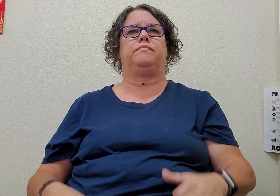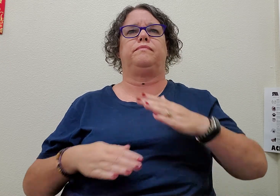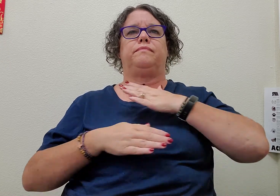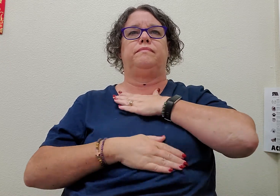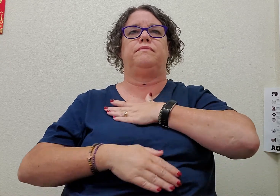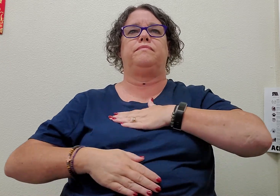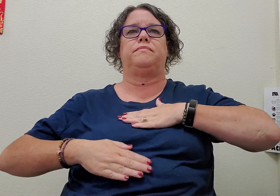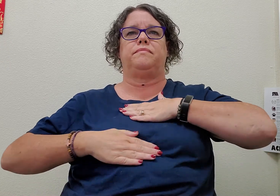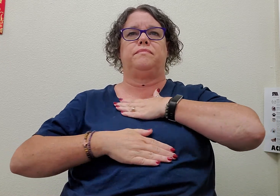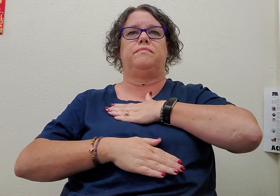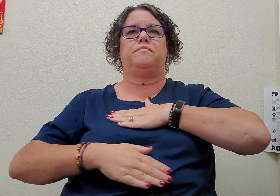enjoy